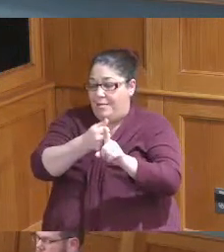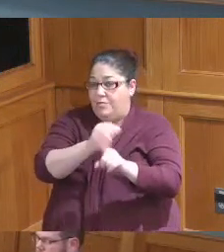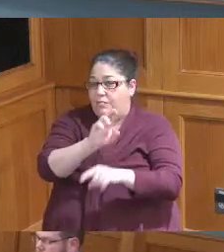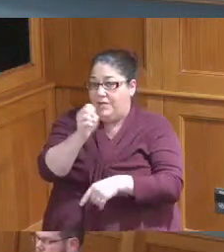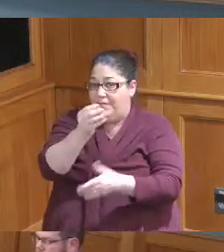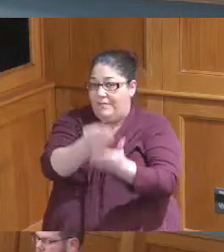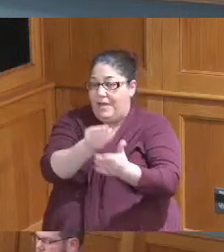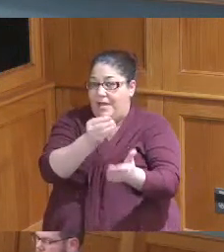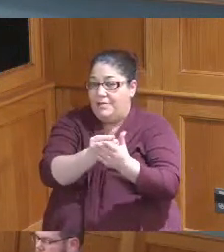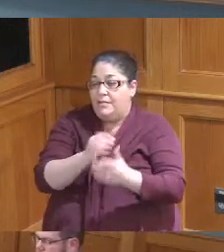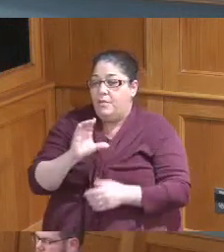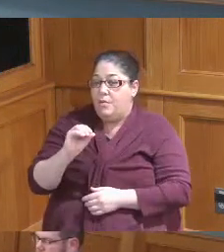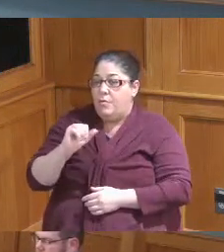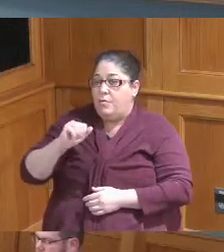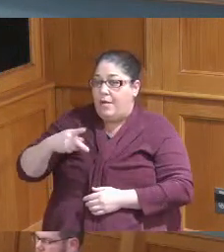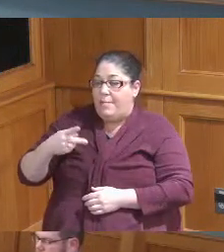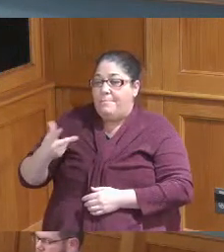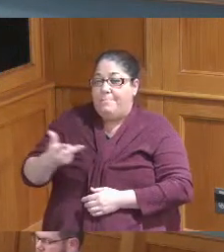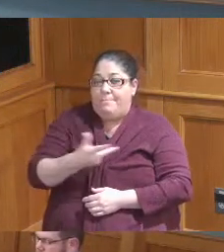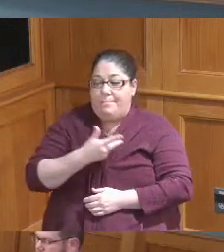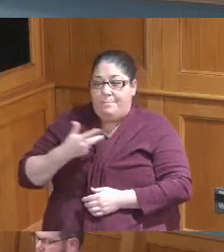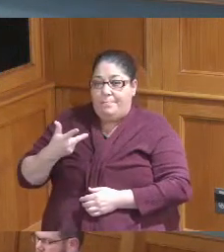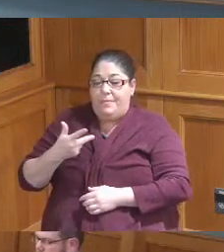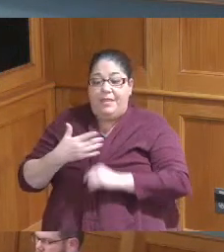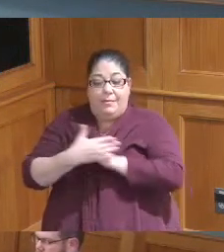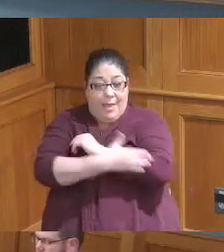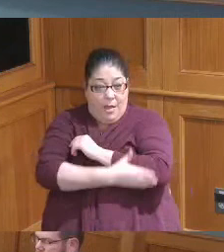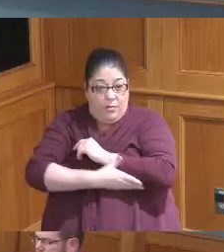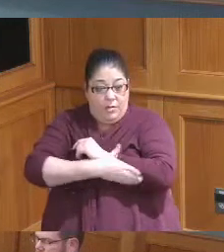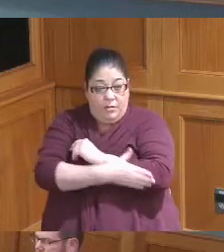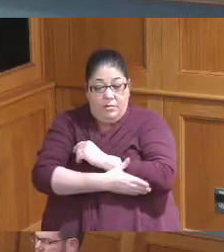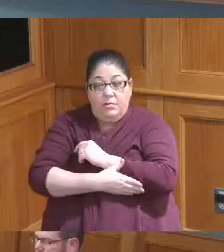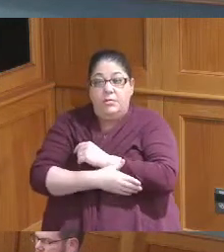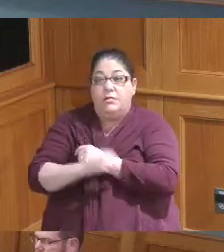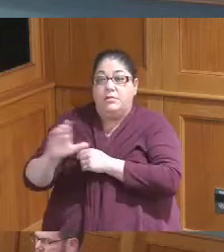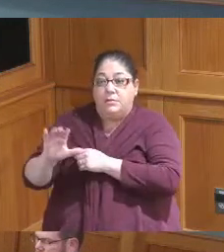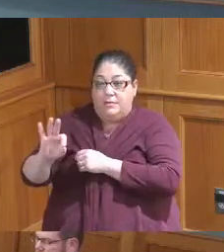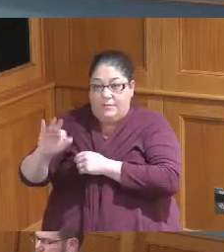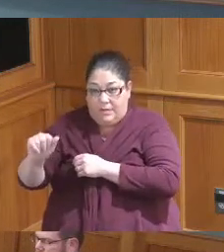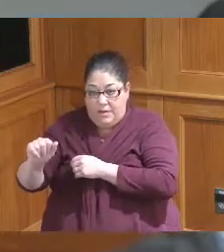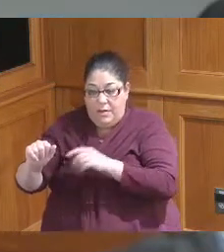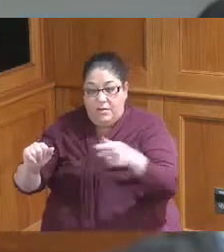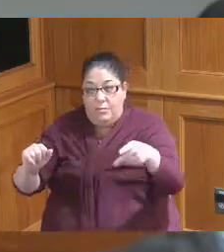agreement is the agreement that exists between the county and the CFA and then the Port to say